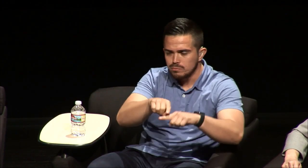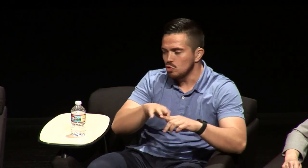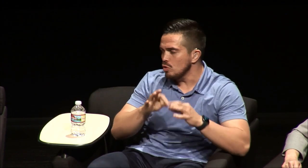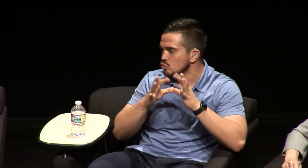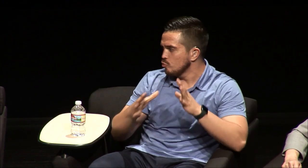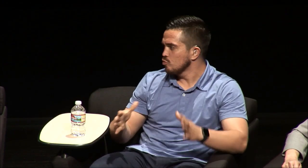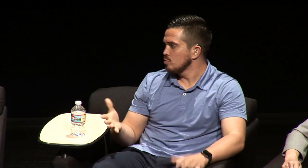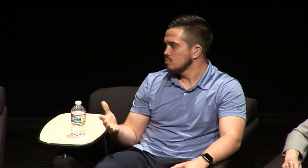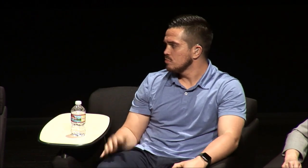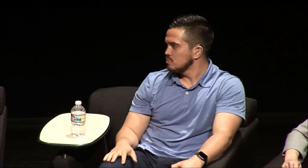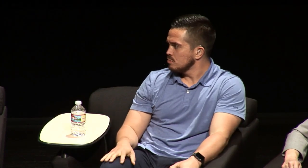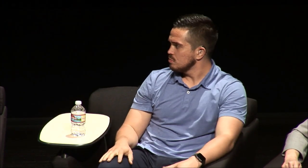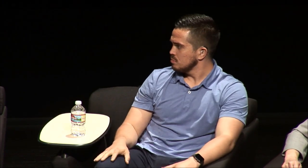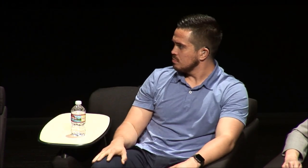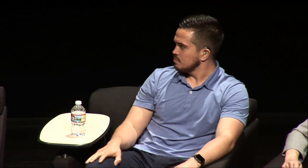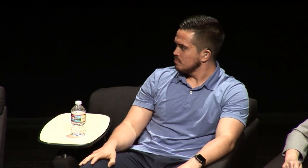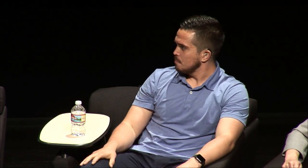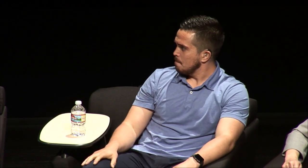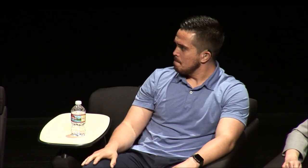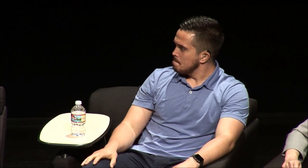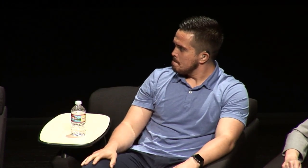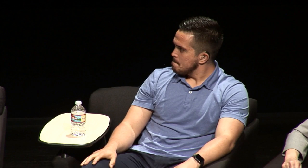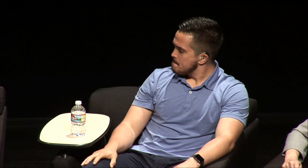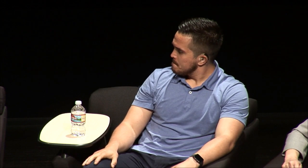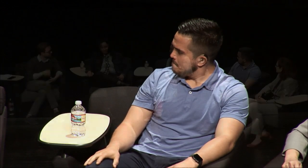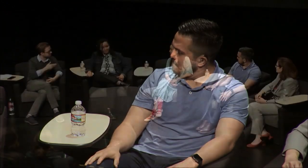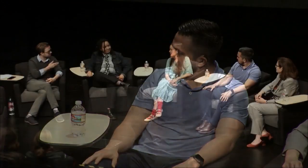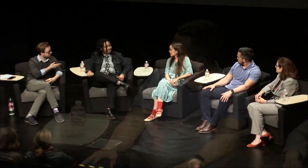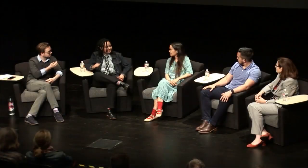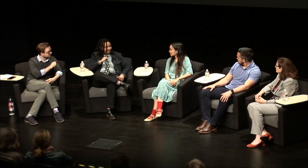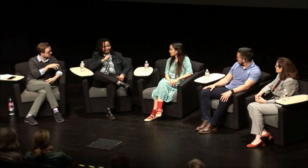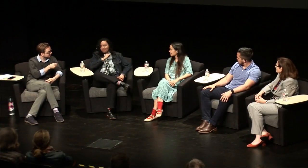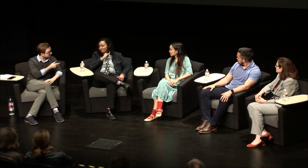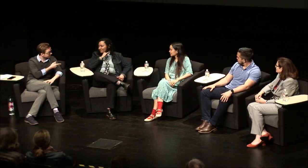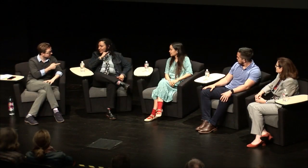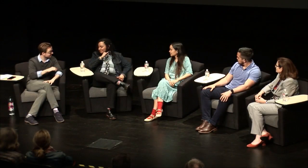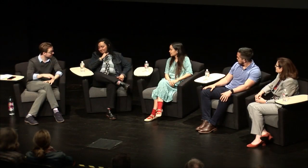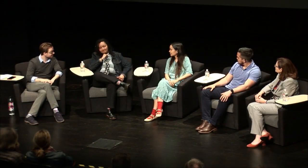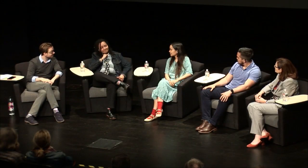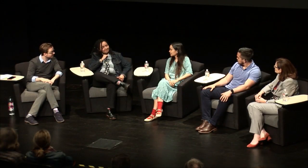going on because I was so dependent on having that interpreter [Rezenet:] I would say my